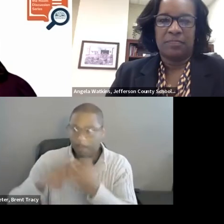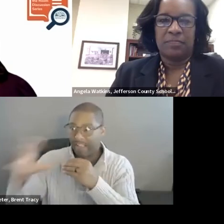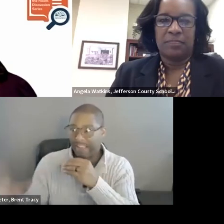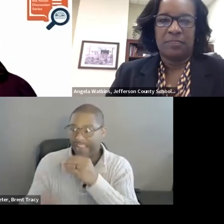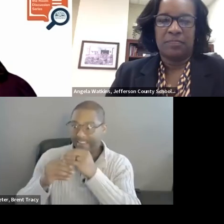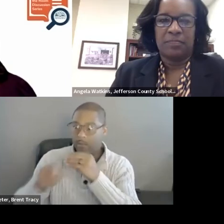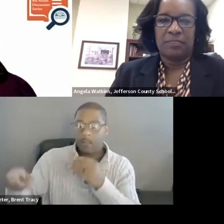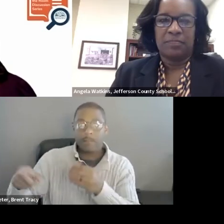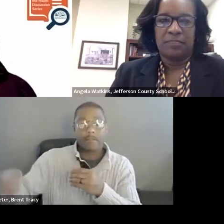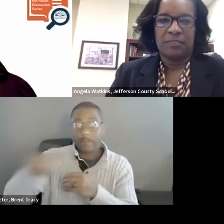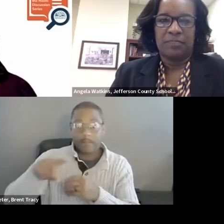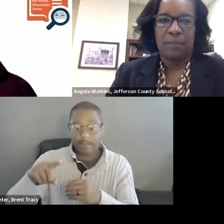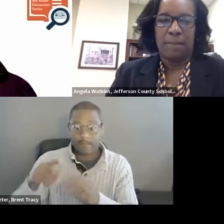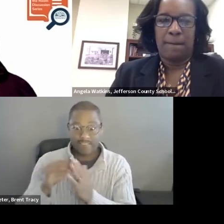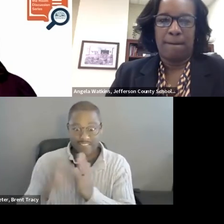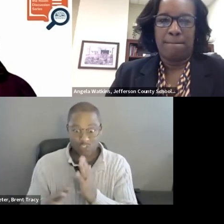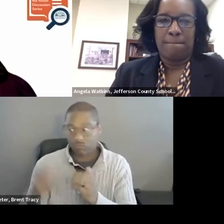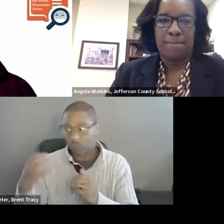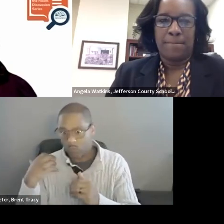nice position to be able to study it in an ongoing way.